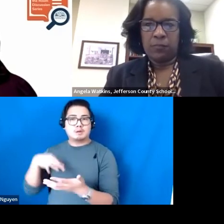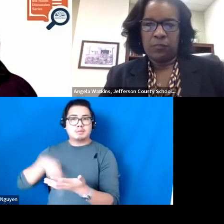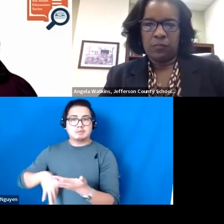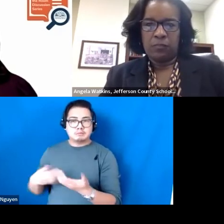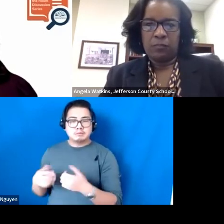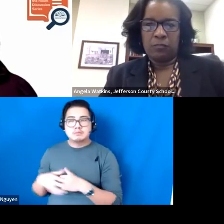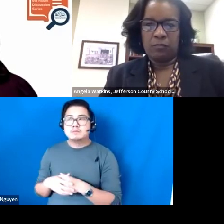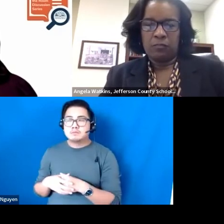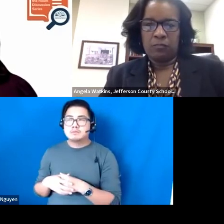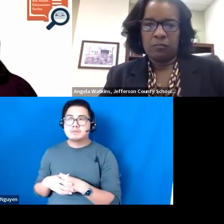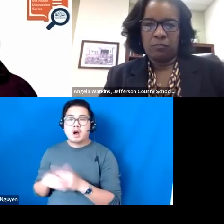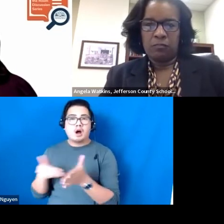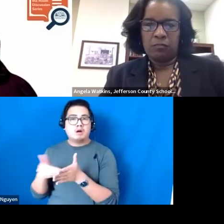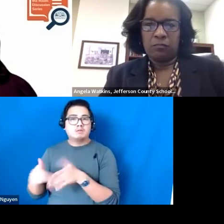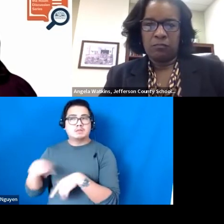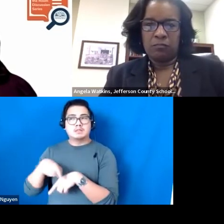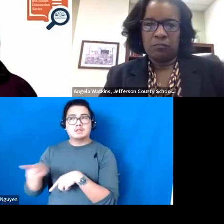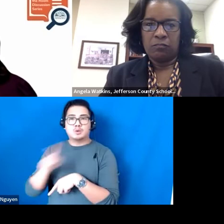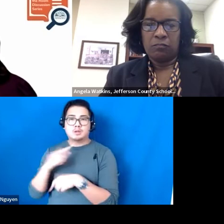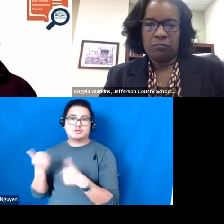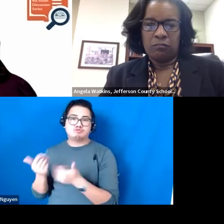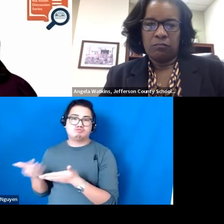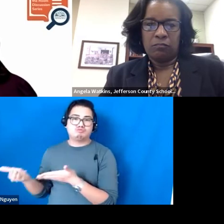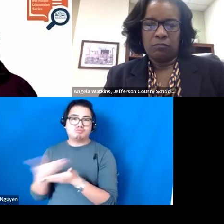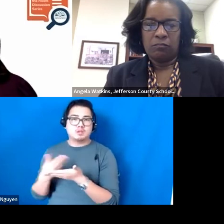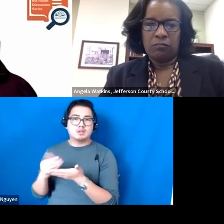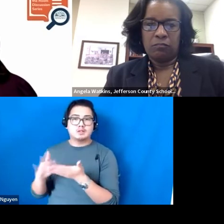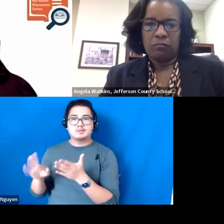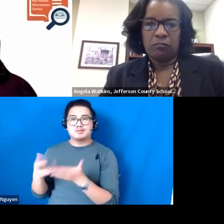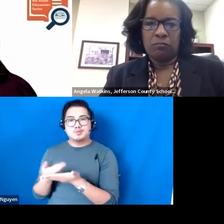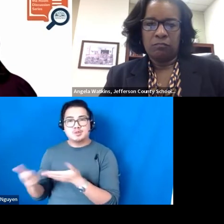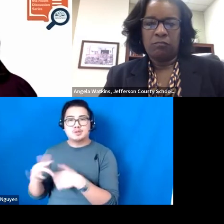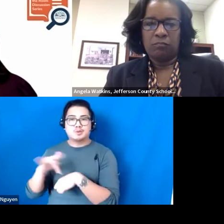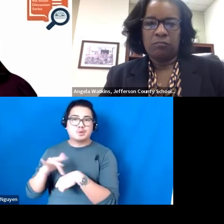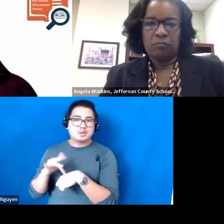is what oftentimes, they spend their time on materials and resources which is why I think aligning and